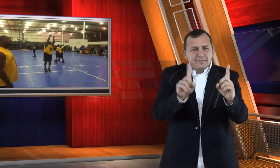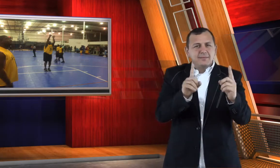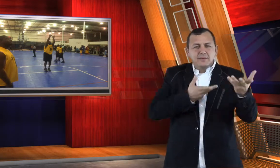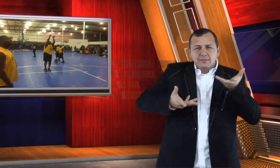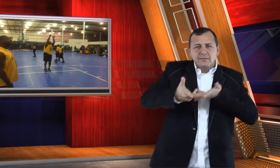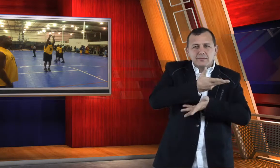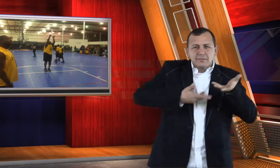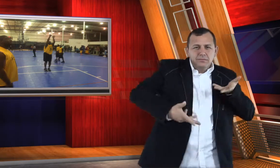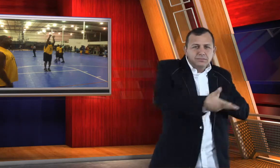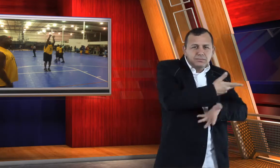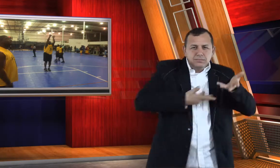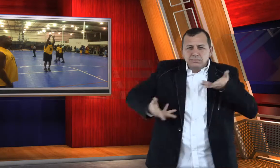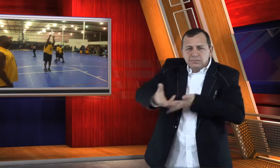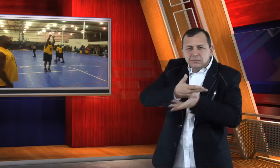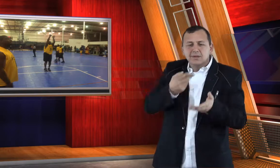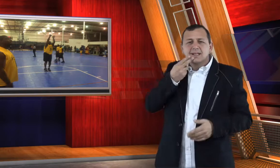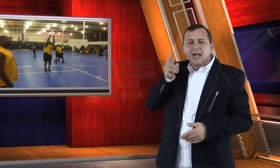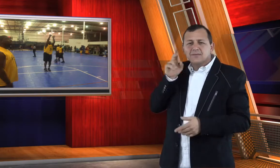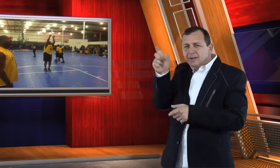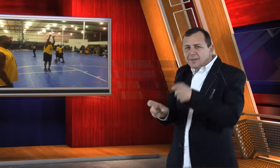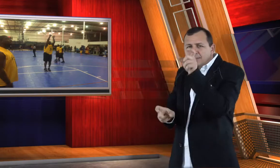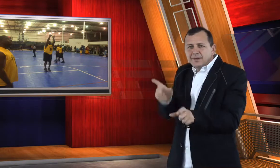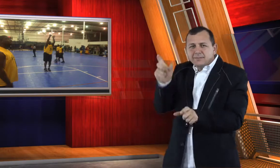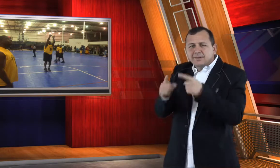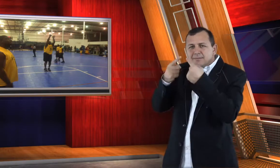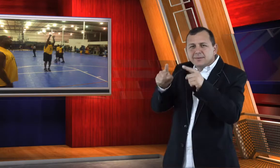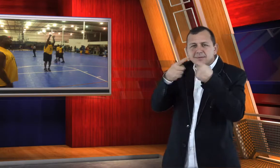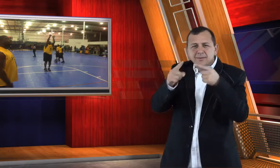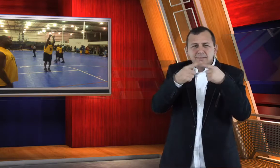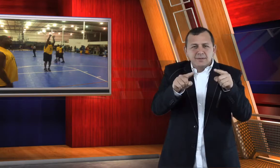to meet and interact with Deaf people from